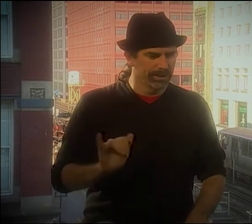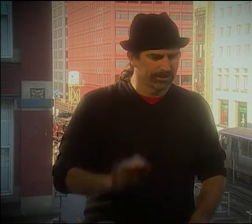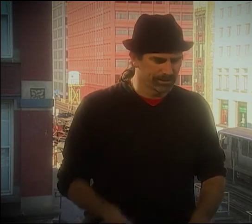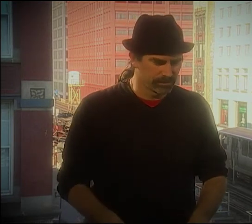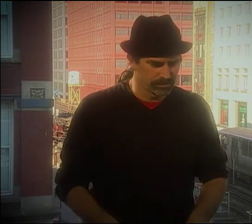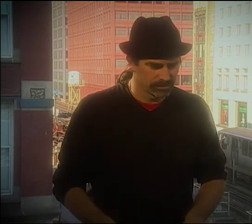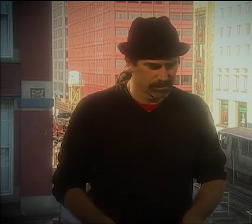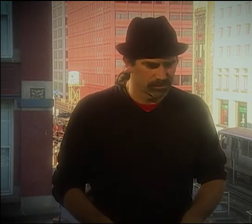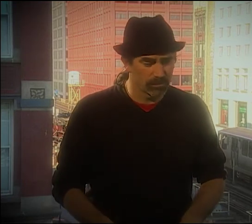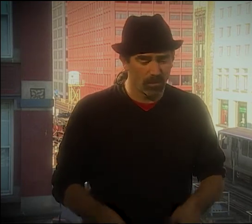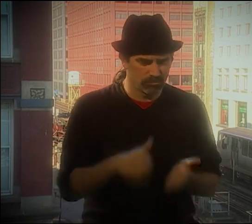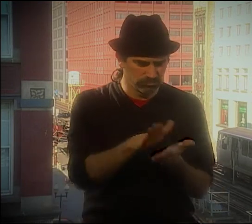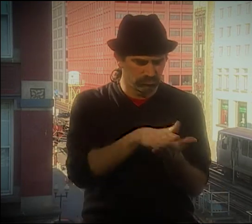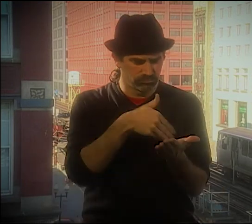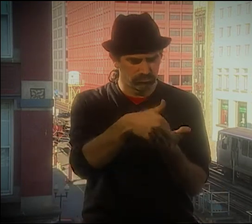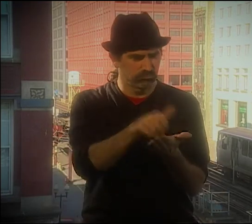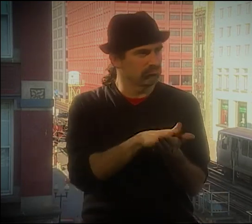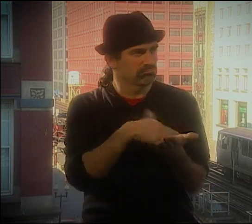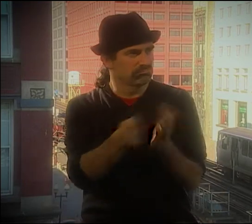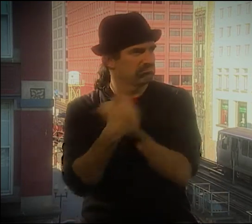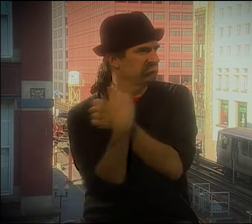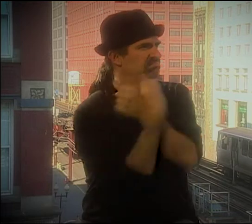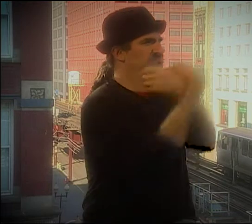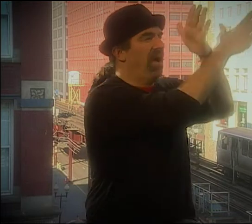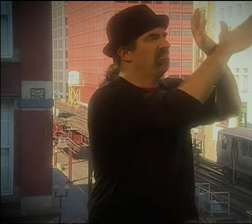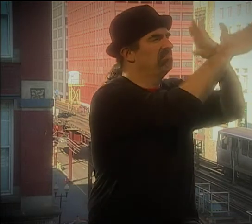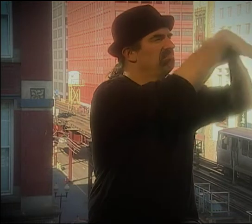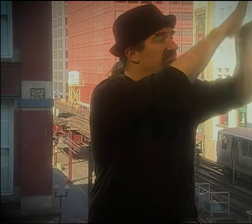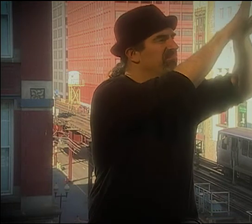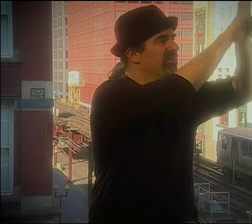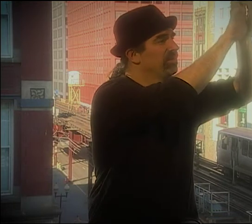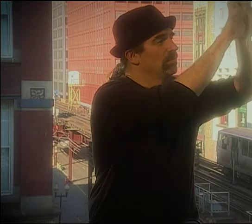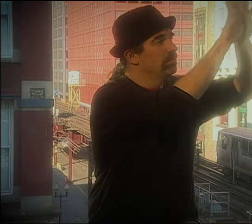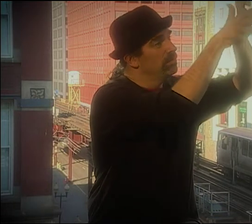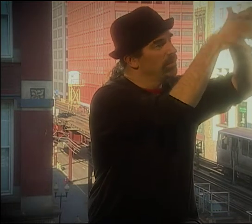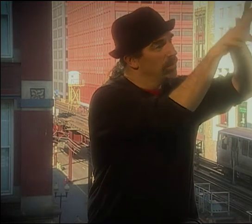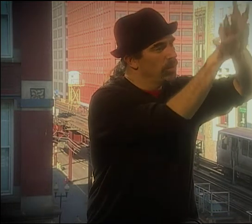OK. LET ME GIVE YOU AN EXAMPLE OF A HAND SHAPE RHYME--